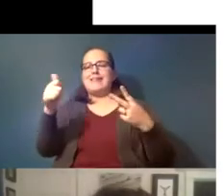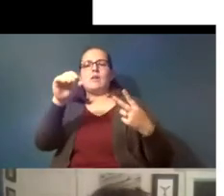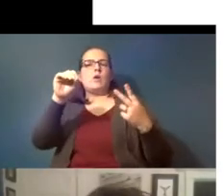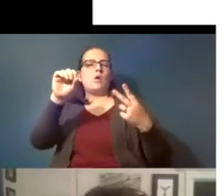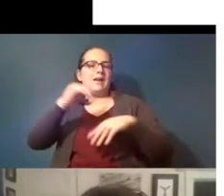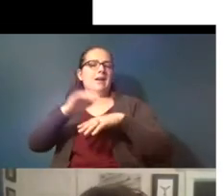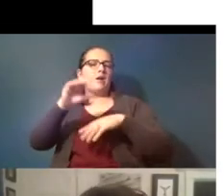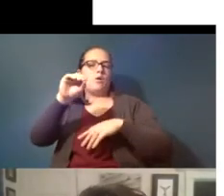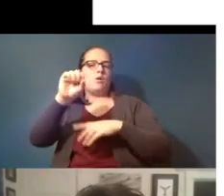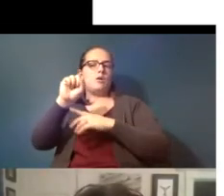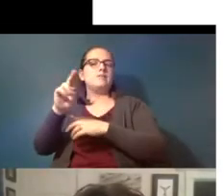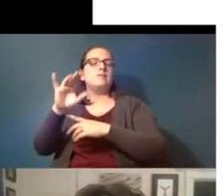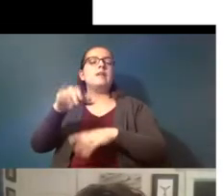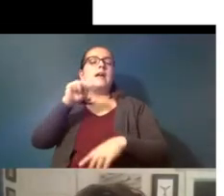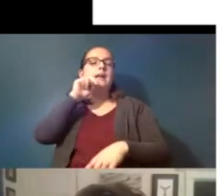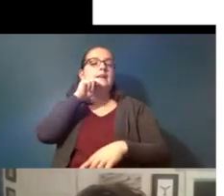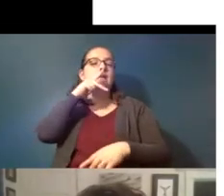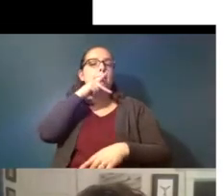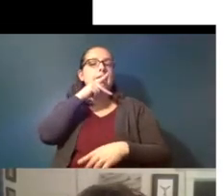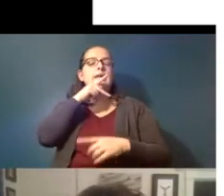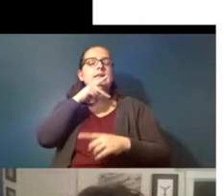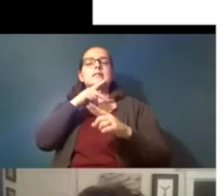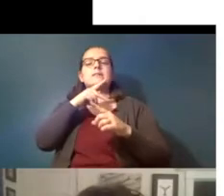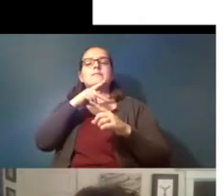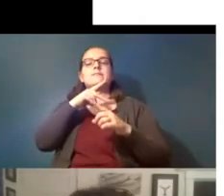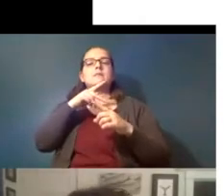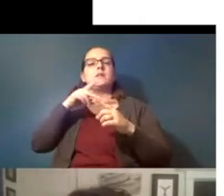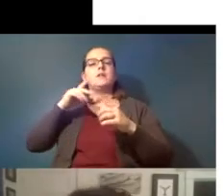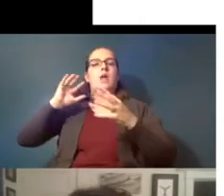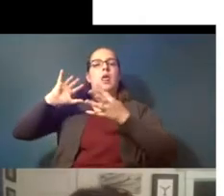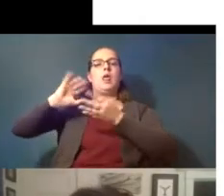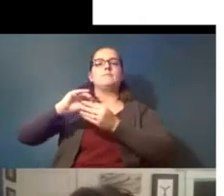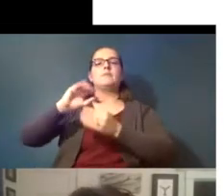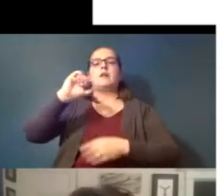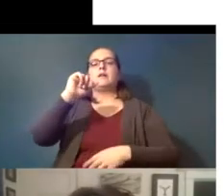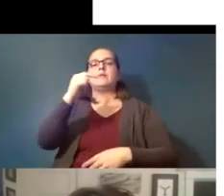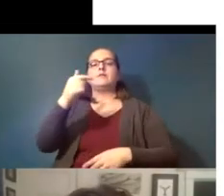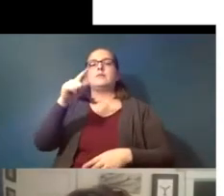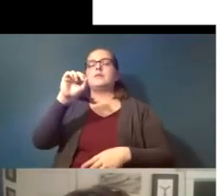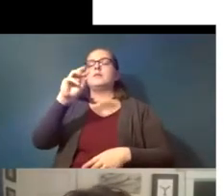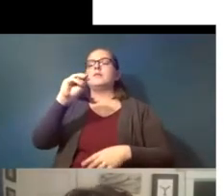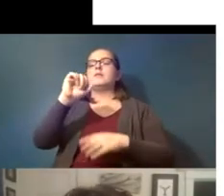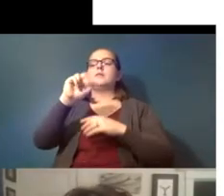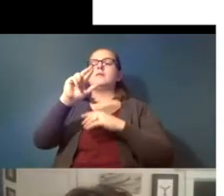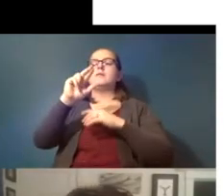is that nanoplastic agglomeration or whether the plastics kind of stick to one another